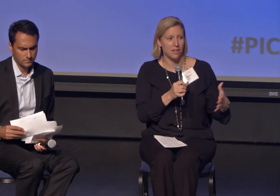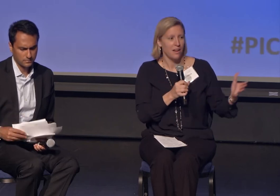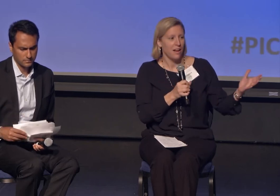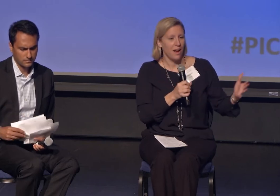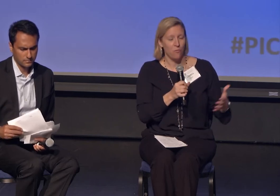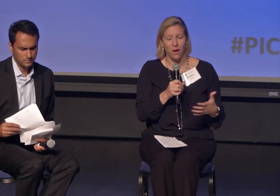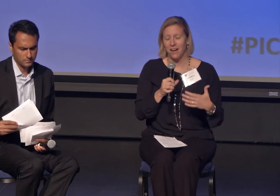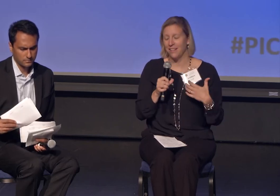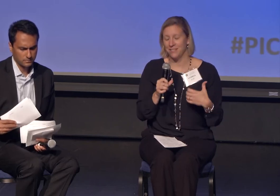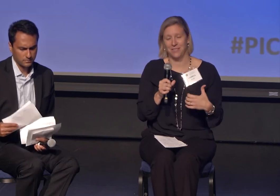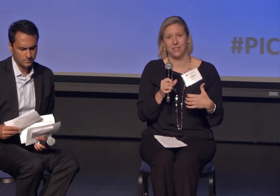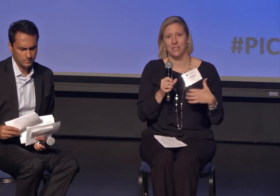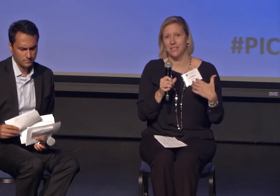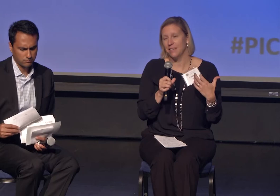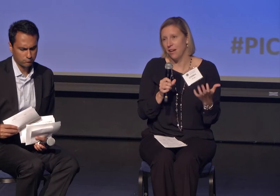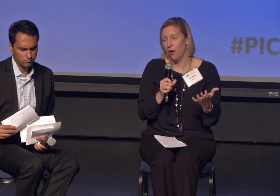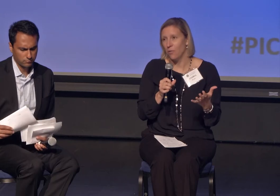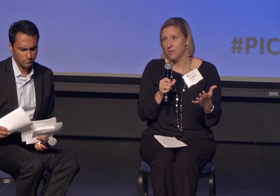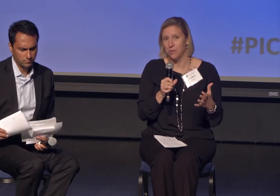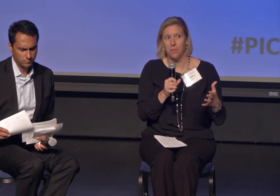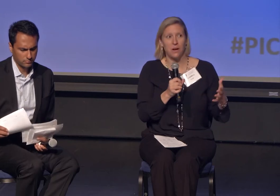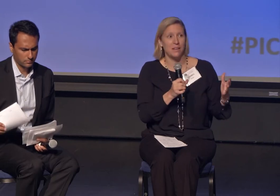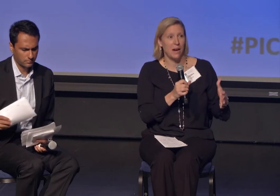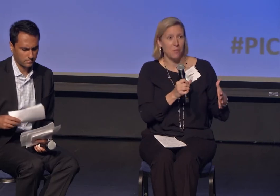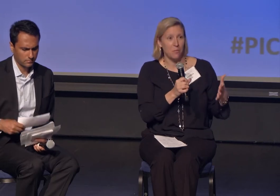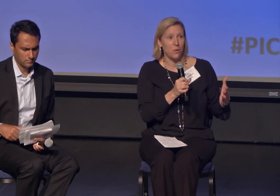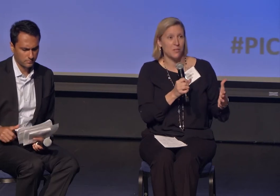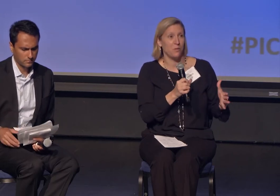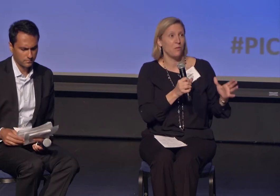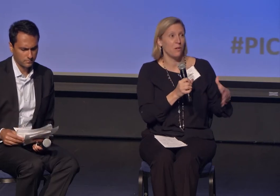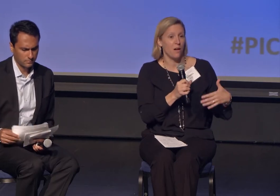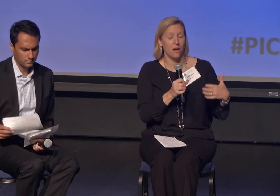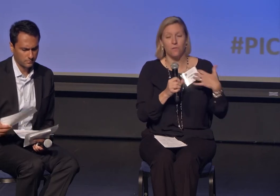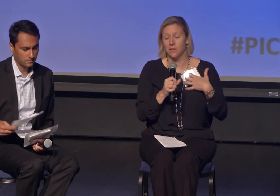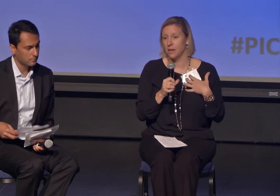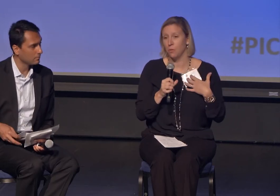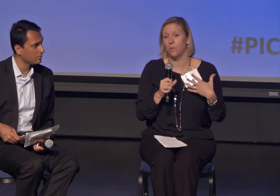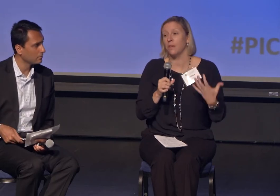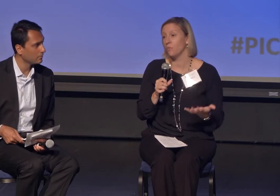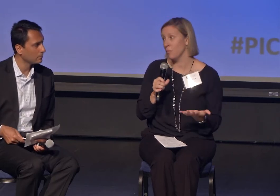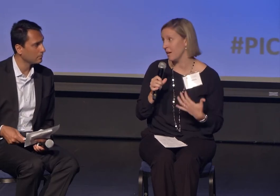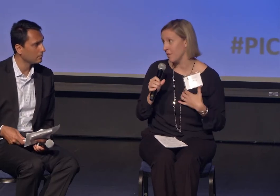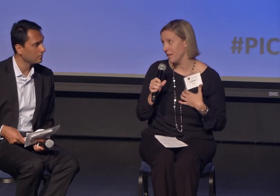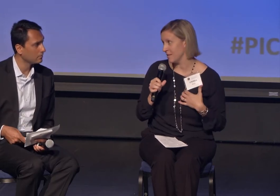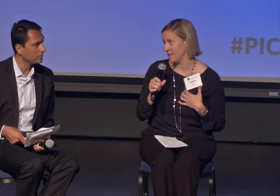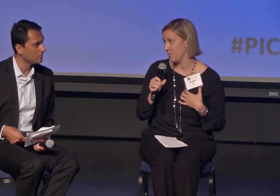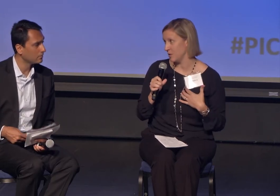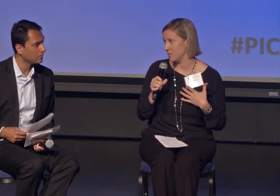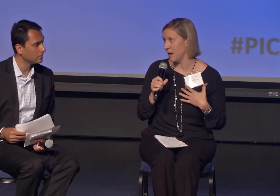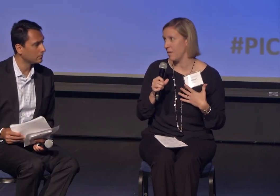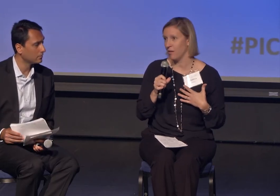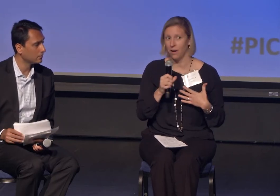what I just always remember, is how many points of view there are, for example, within Roman Catholicism, my background.